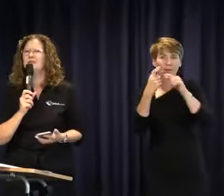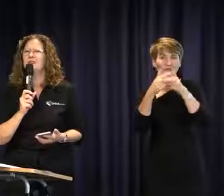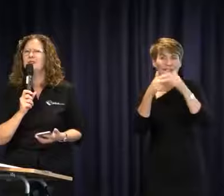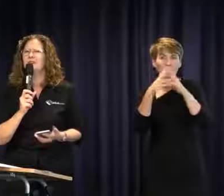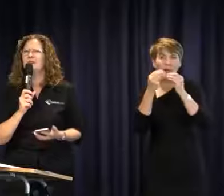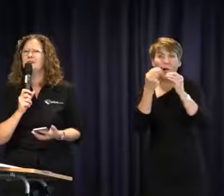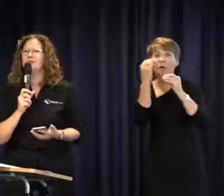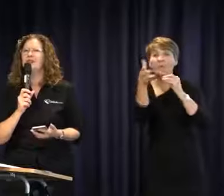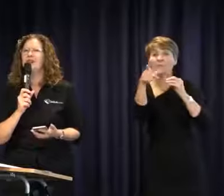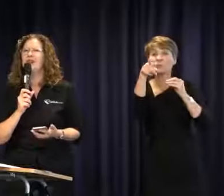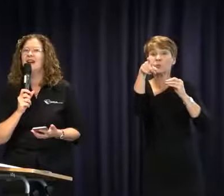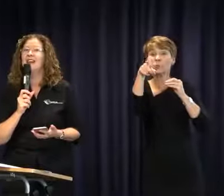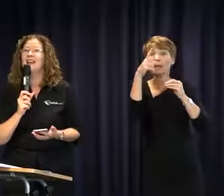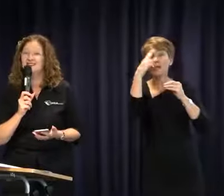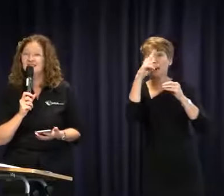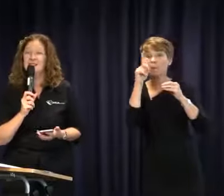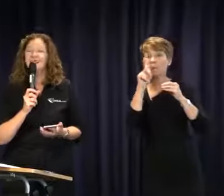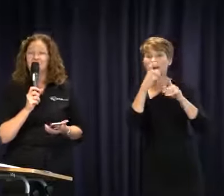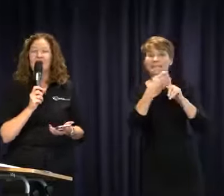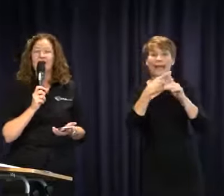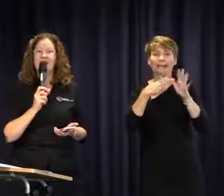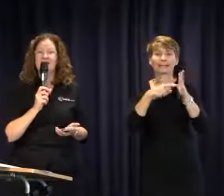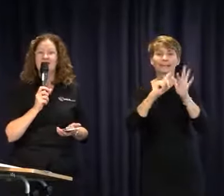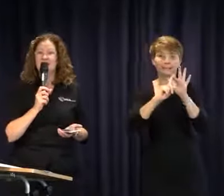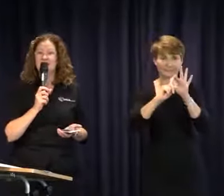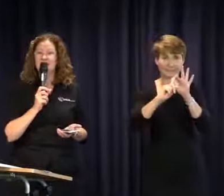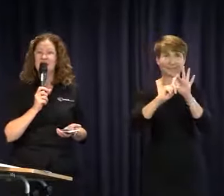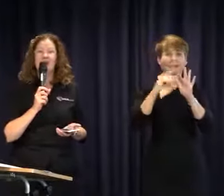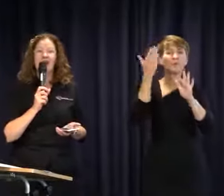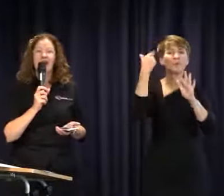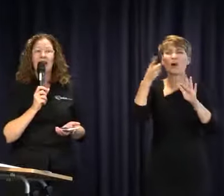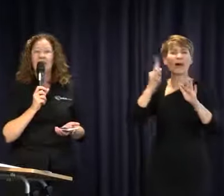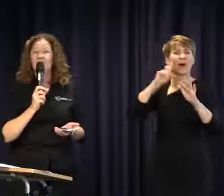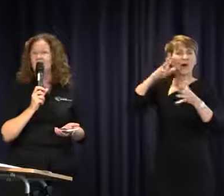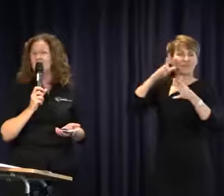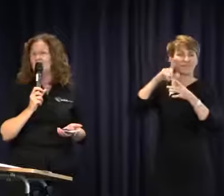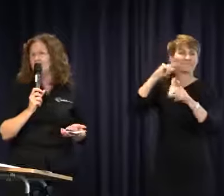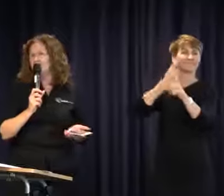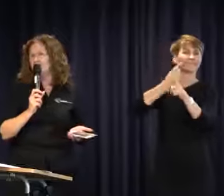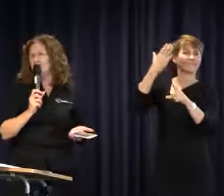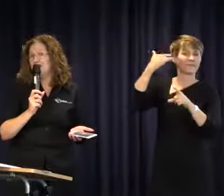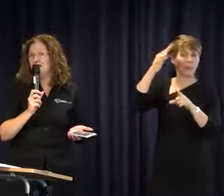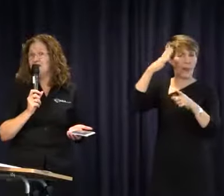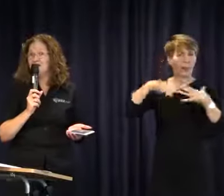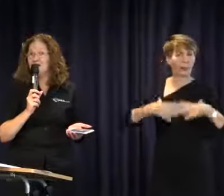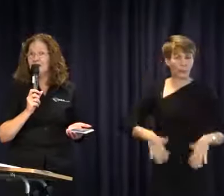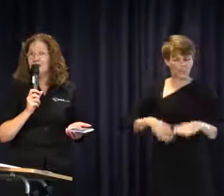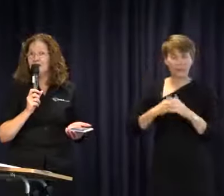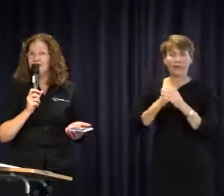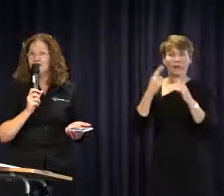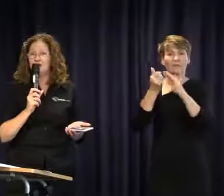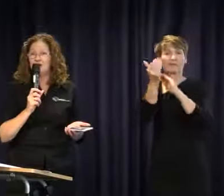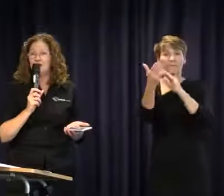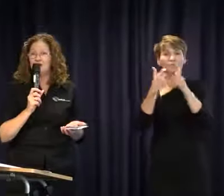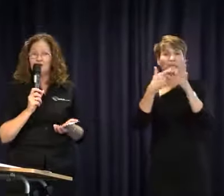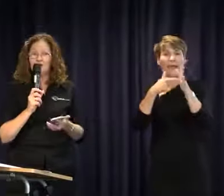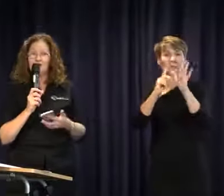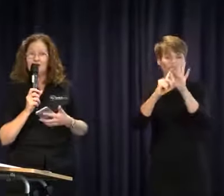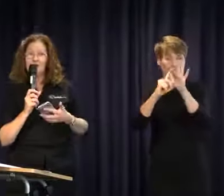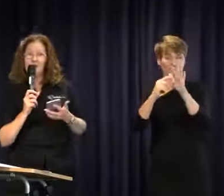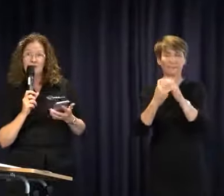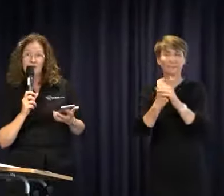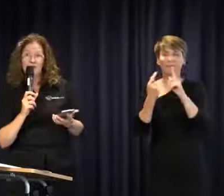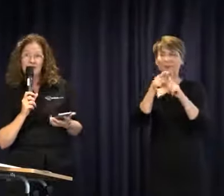your name? Kate, pass them on to Kate. I imagine that Kate, maybe you along with a few people